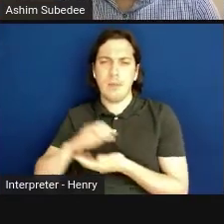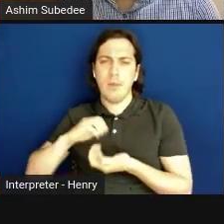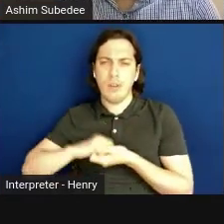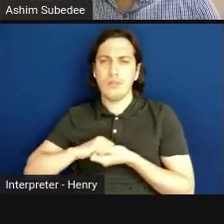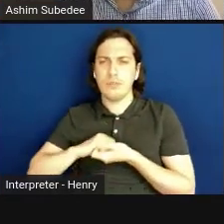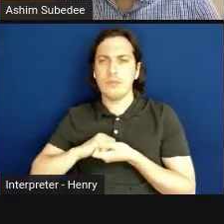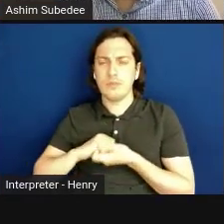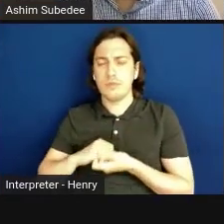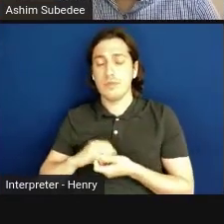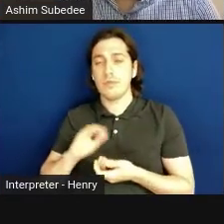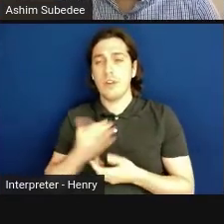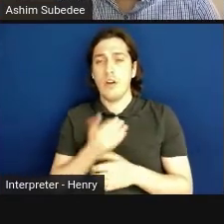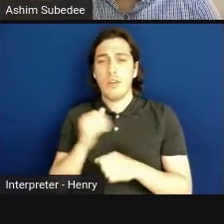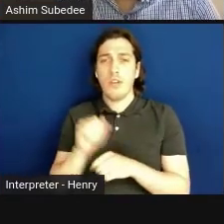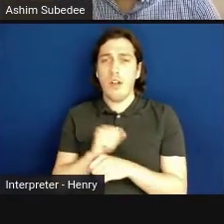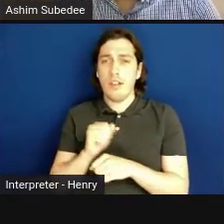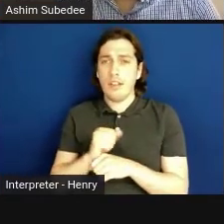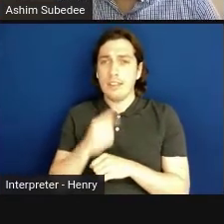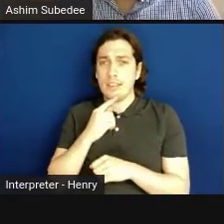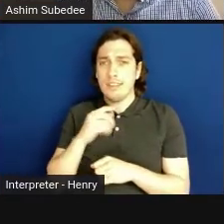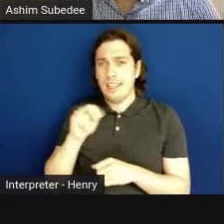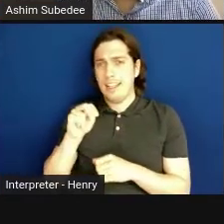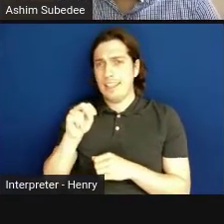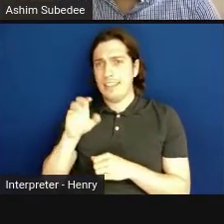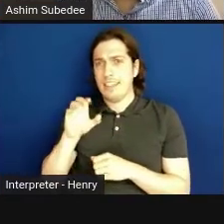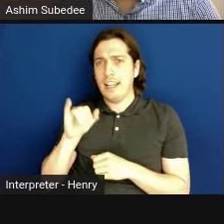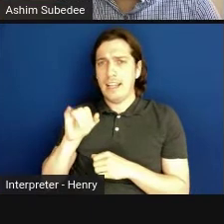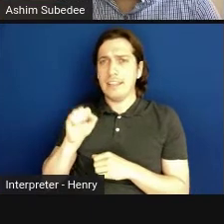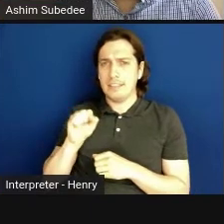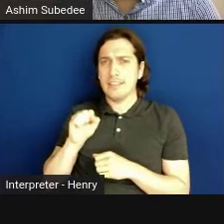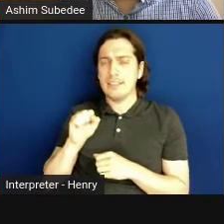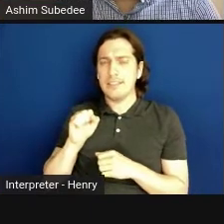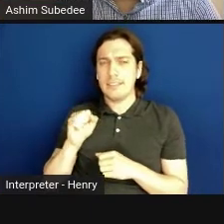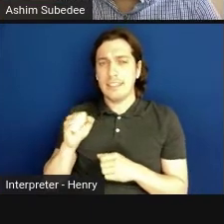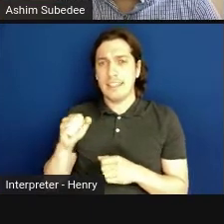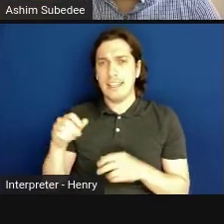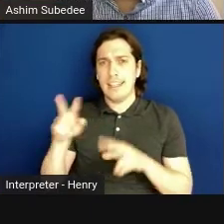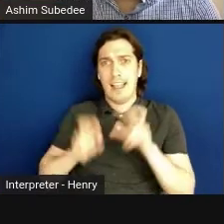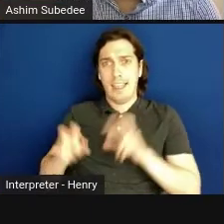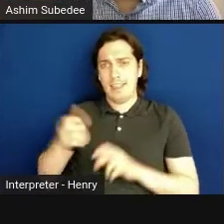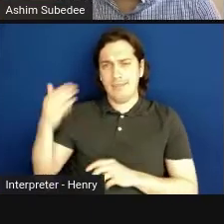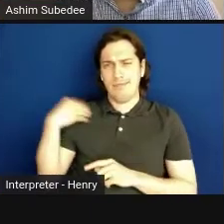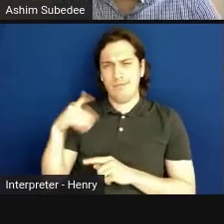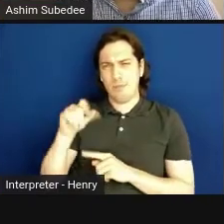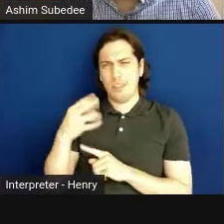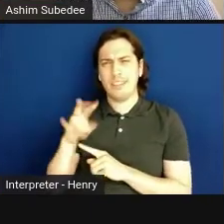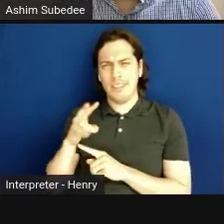Our colleagues at National Cancer Institute SBIR program did an analysis in 2017, and you can see it in the report